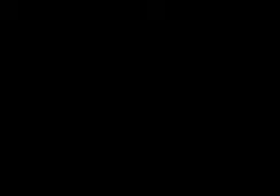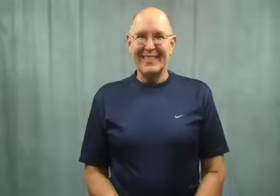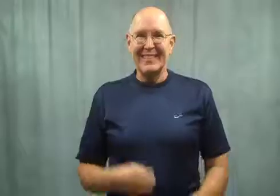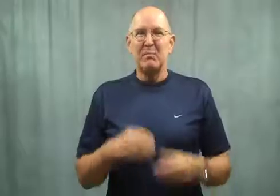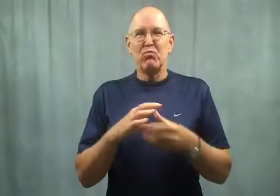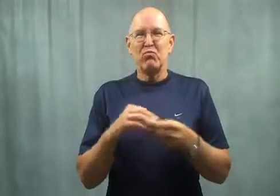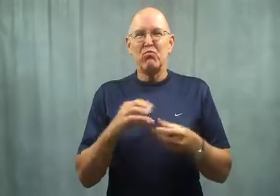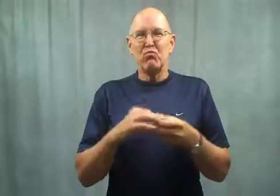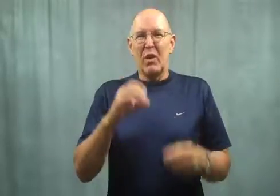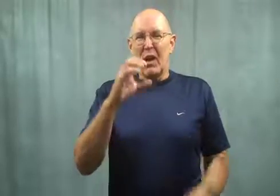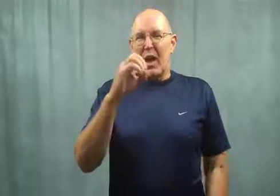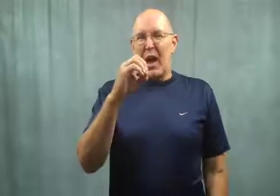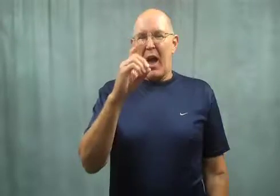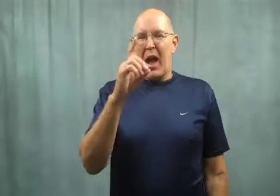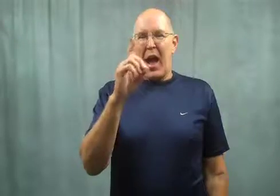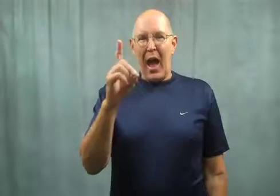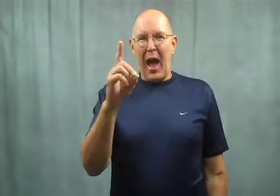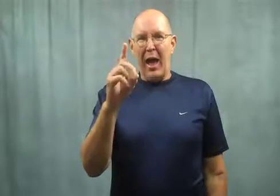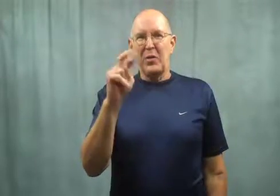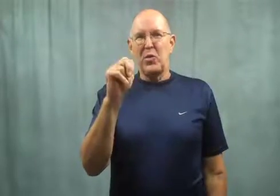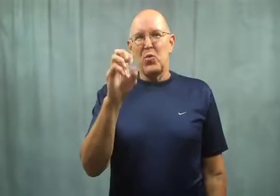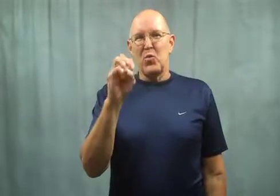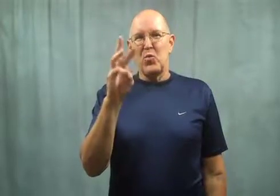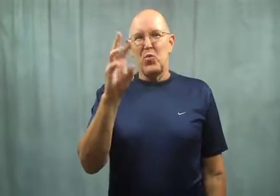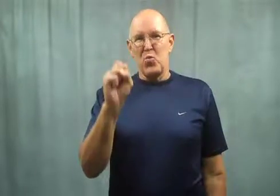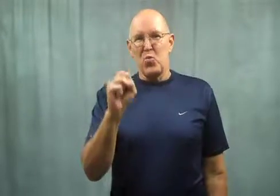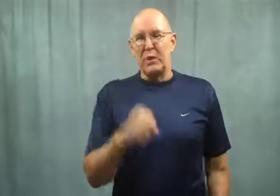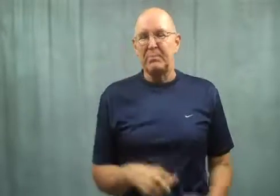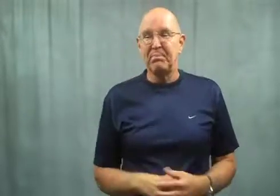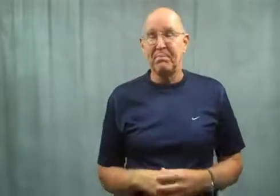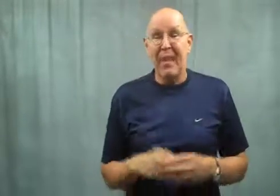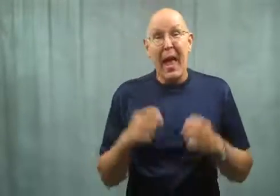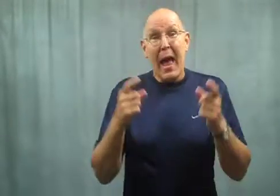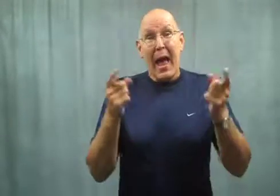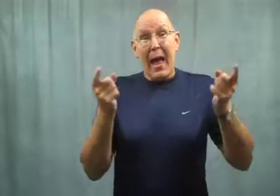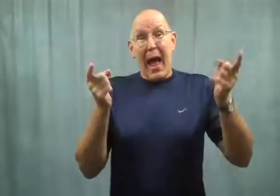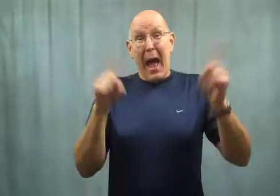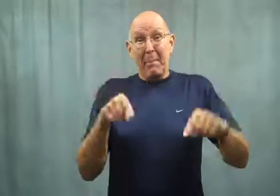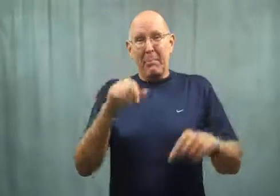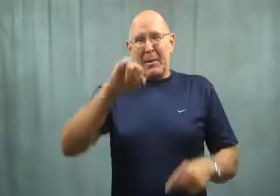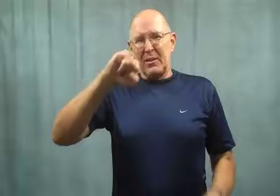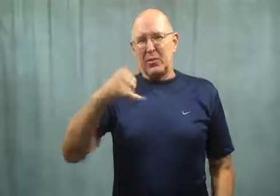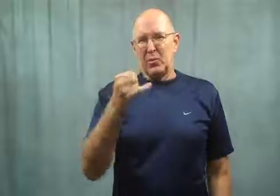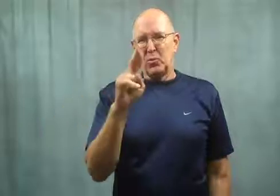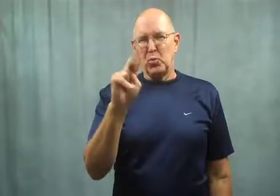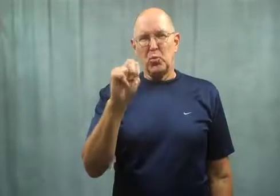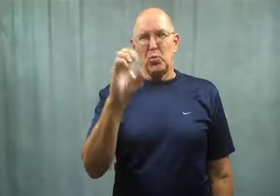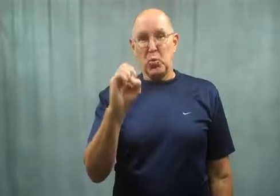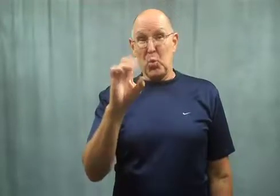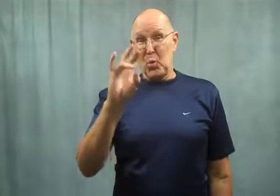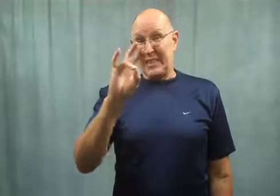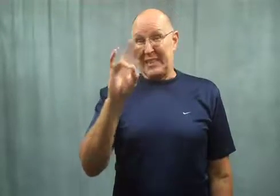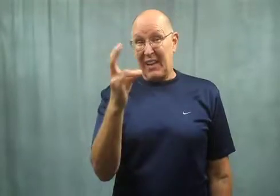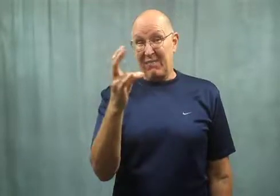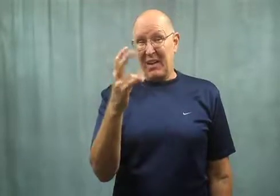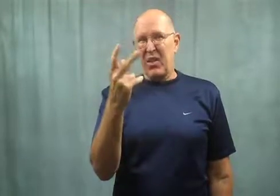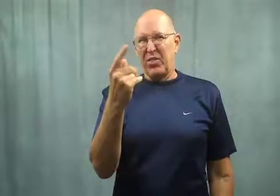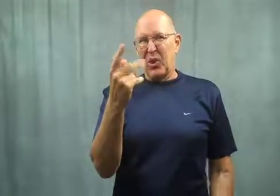This is an odd news story.